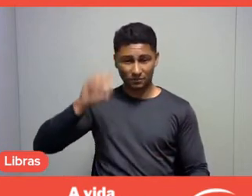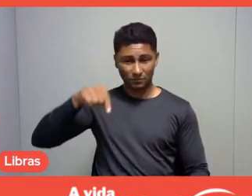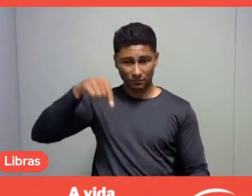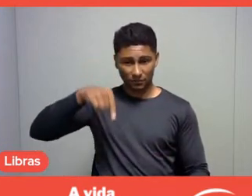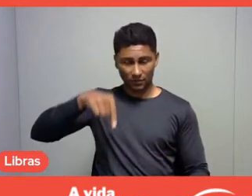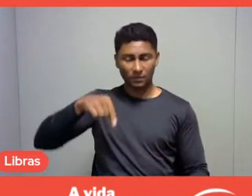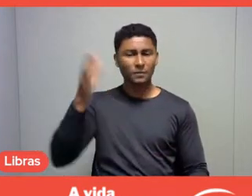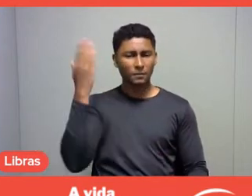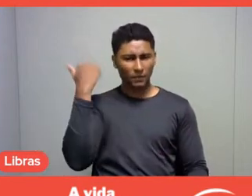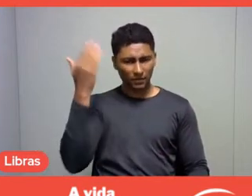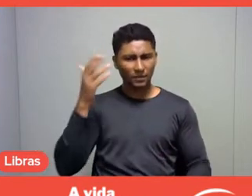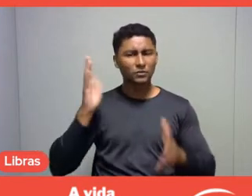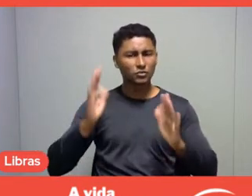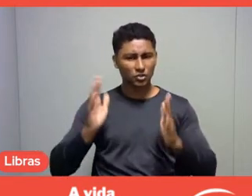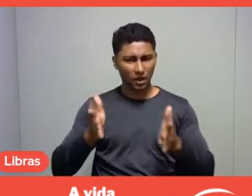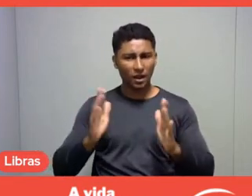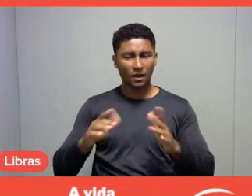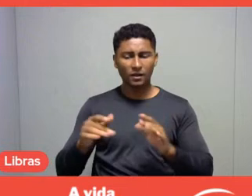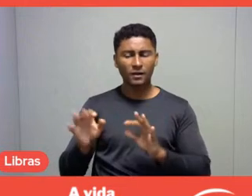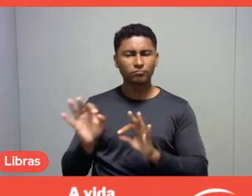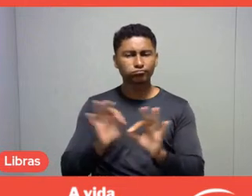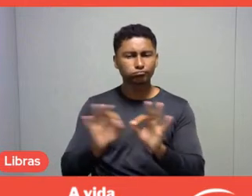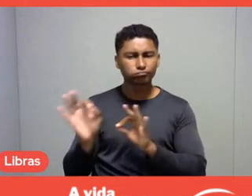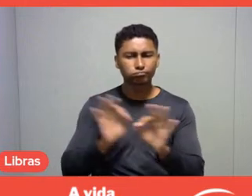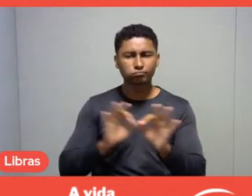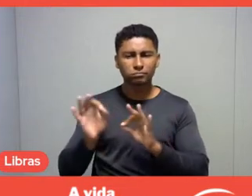in order to promote this discussion about barriers.